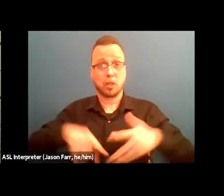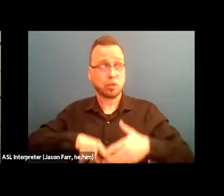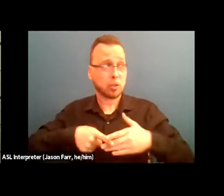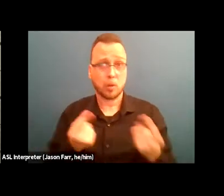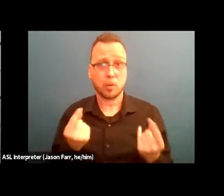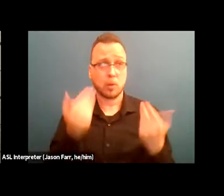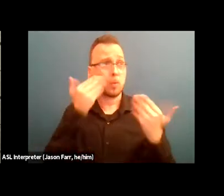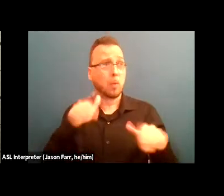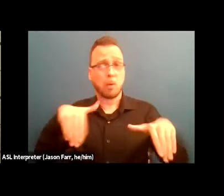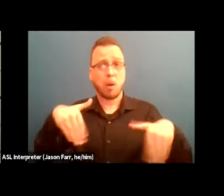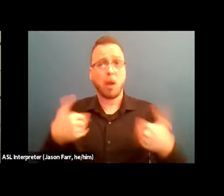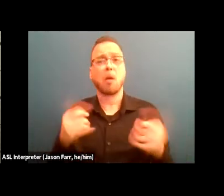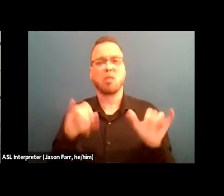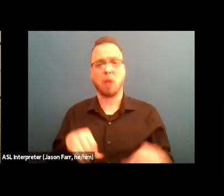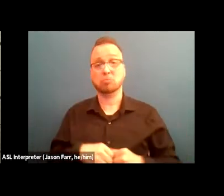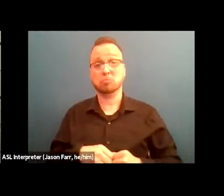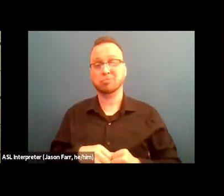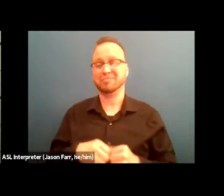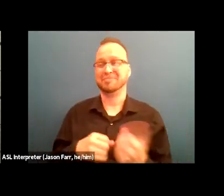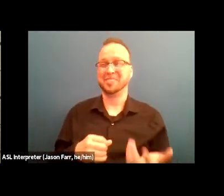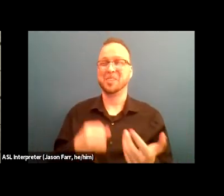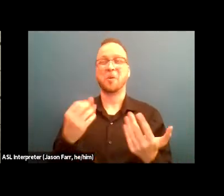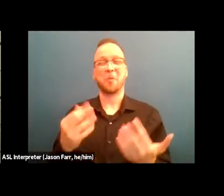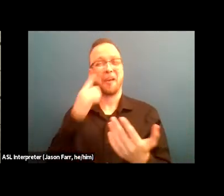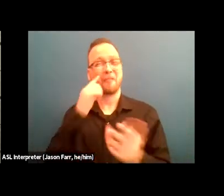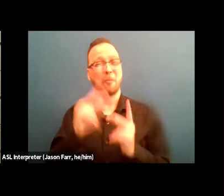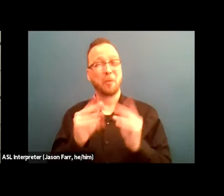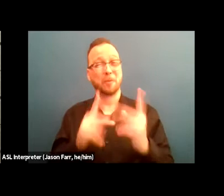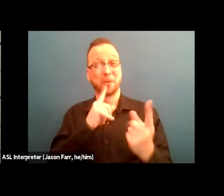and Kevin once we have enough responses fell free to show those poll results.